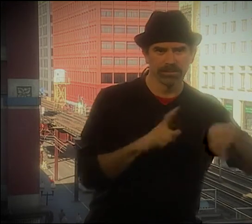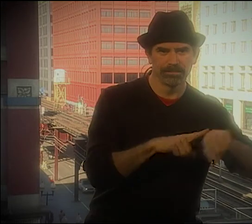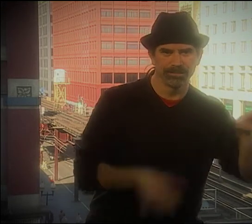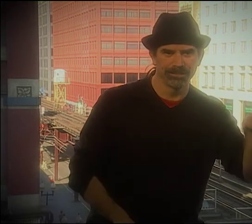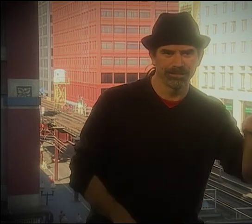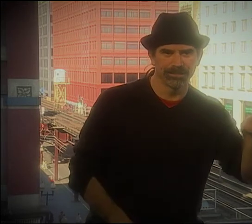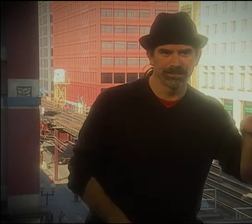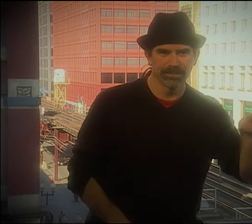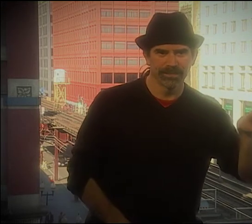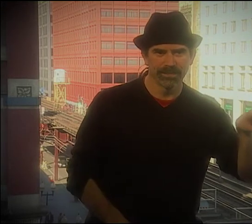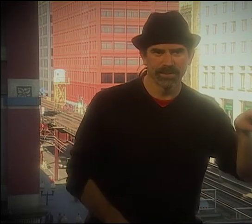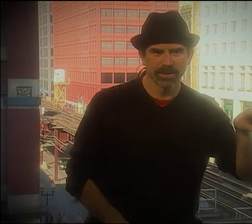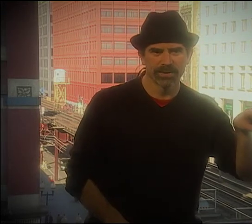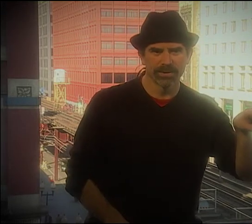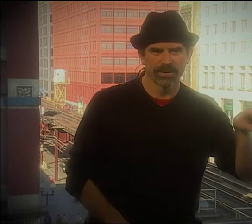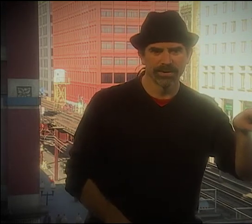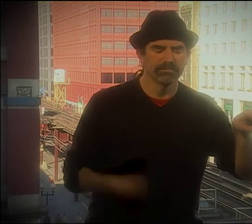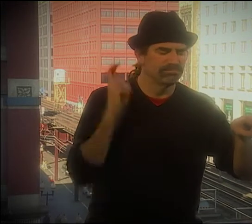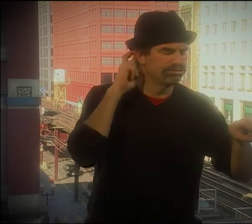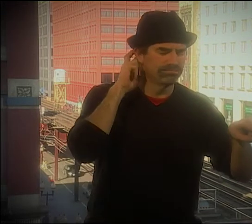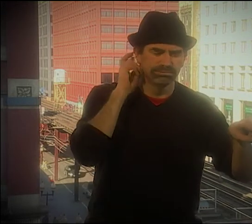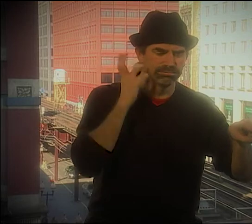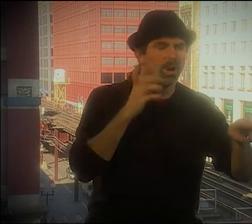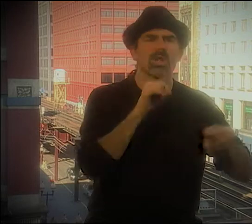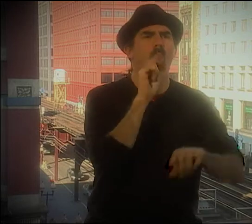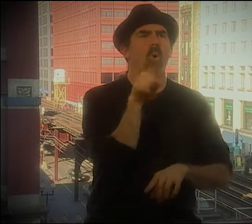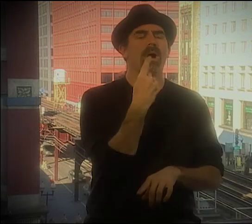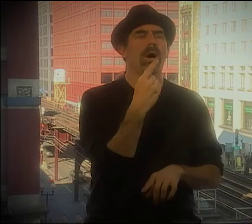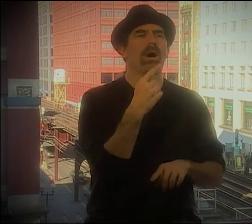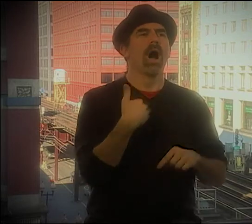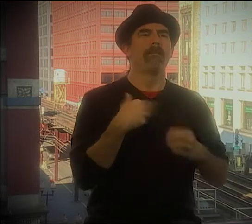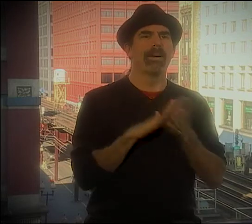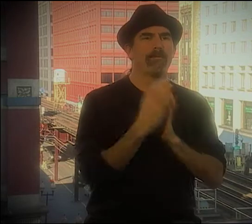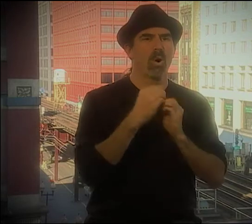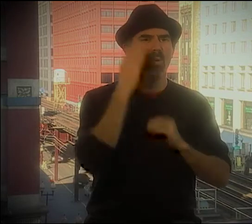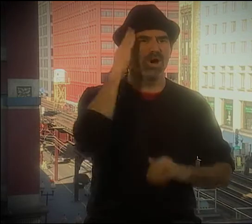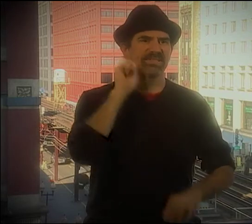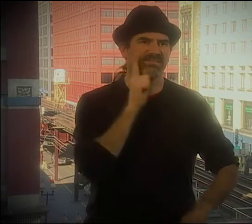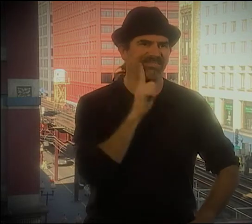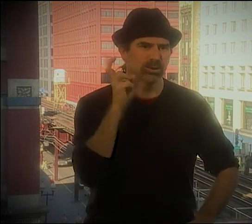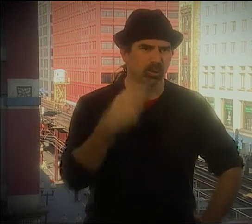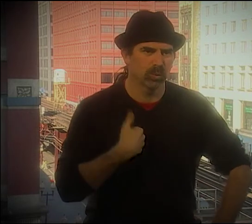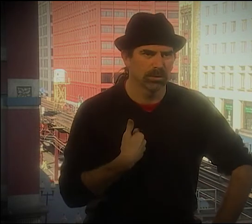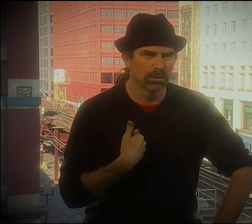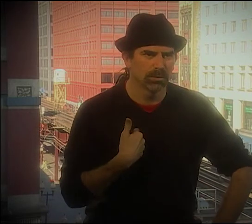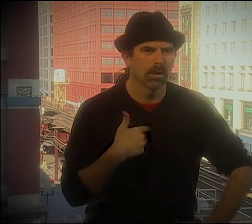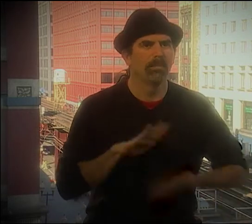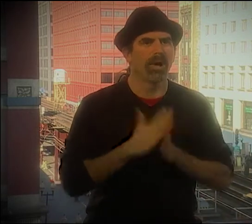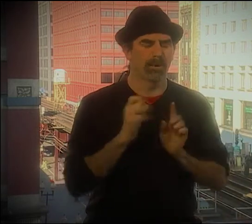NOW IT'S MORE ABOUT CULTURE. I MEAN, TODAY, YOU KNOW, IT'S MORE